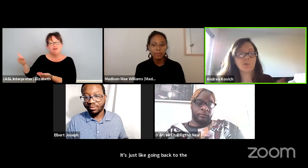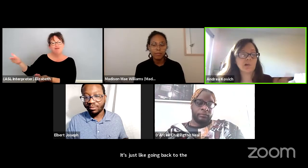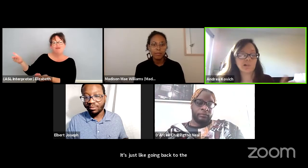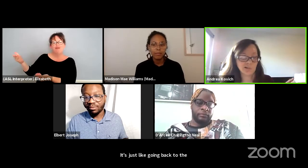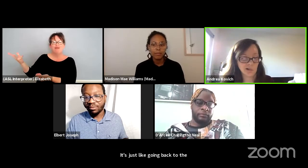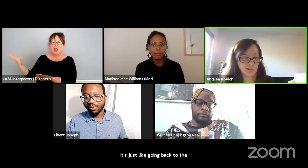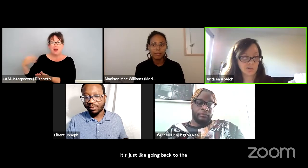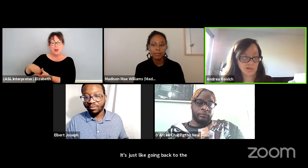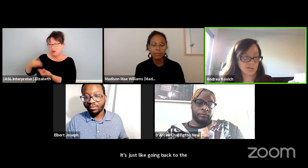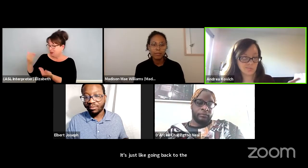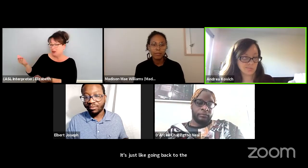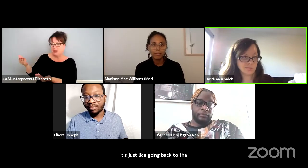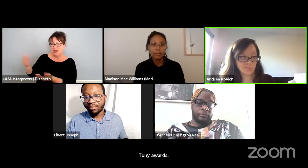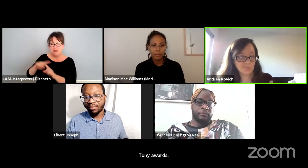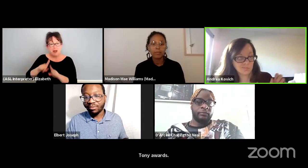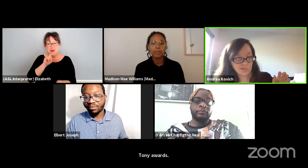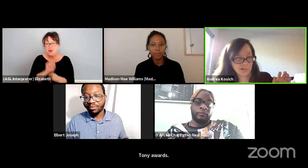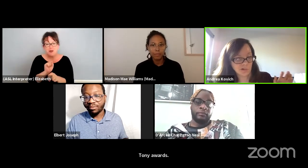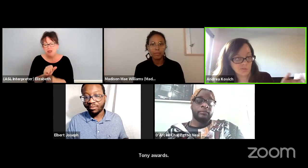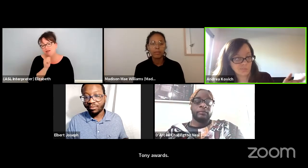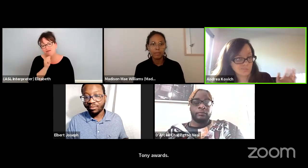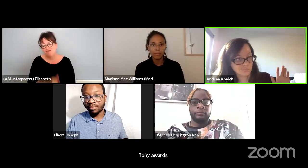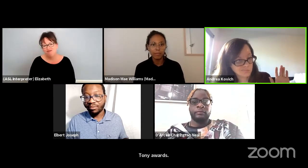It was not. So